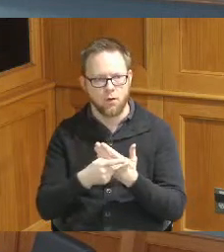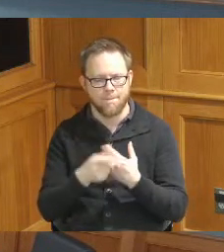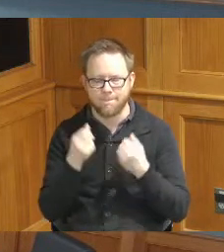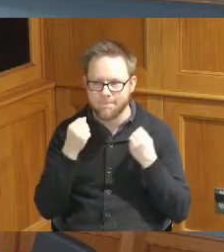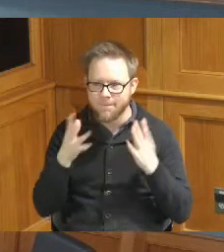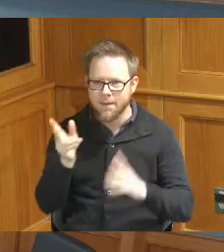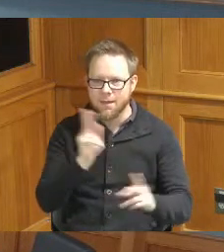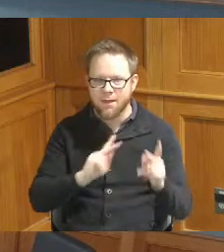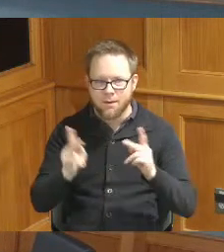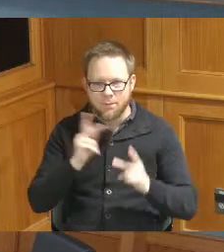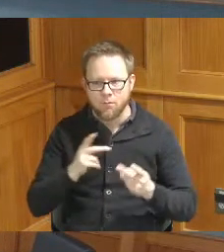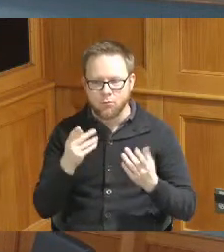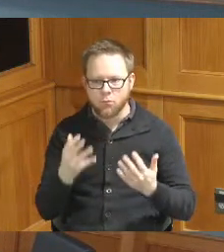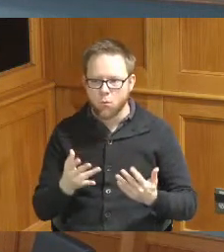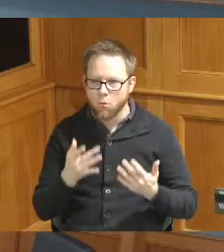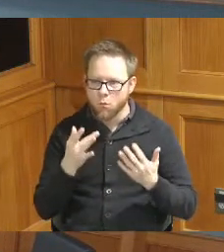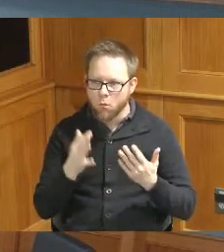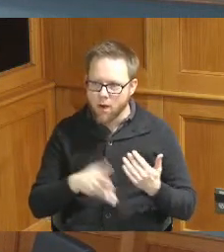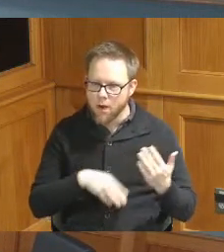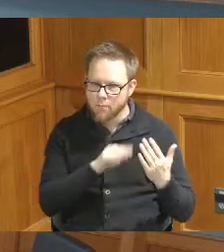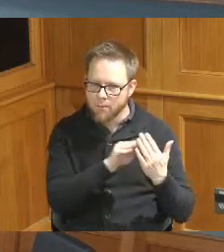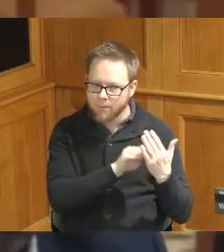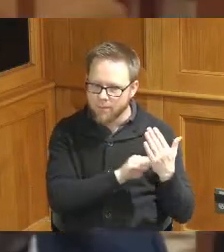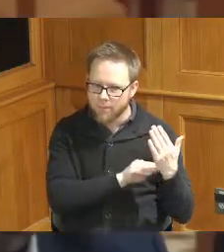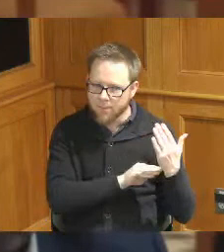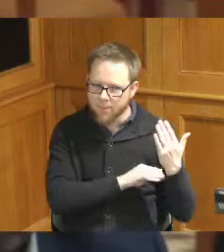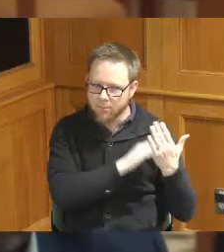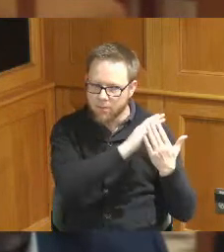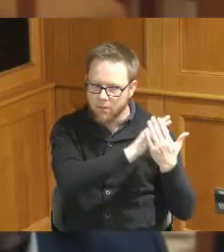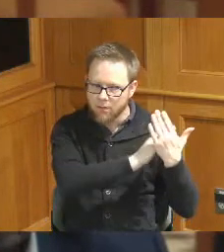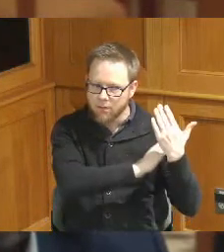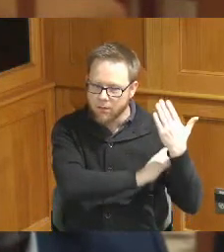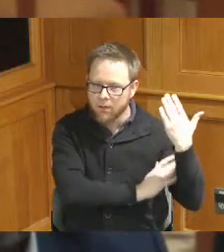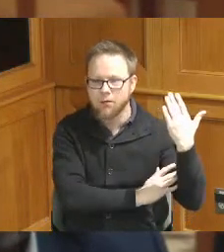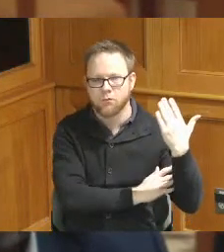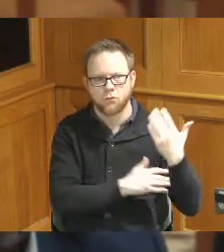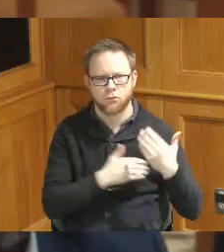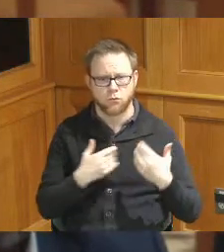that are on a waiting list for us it takes a lot of courage to ask for help and then